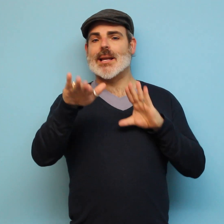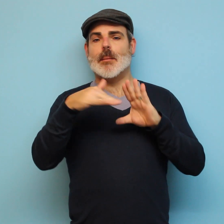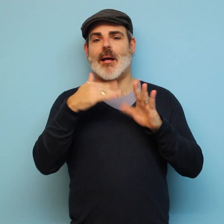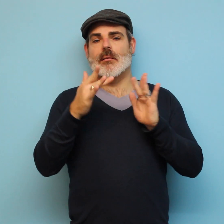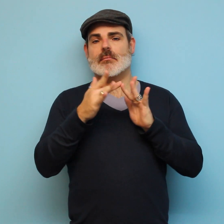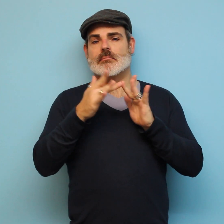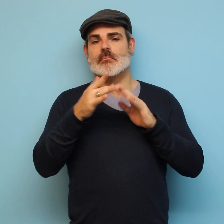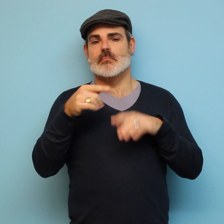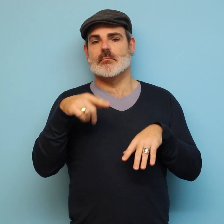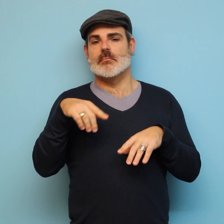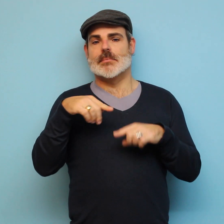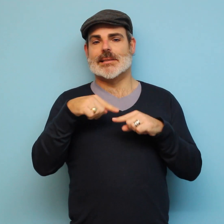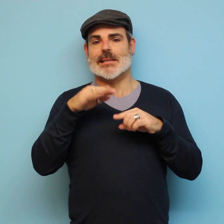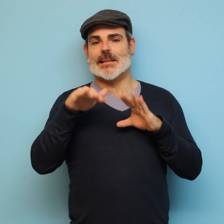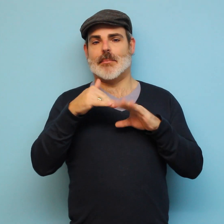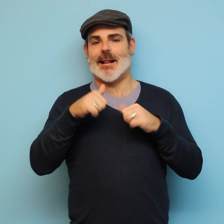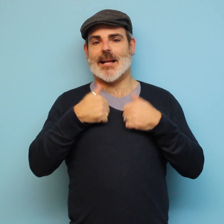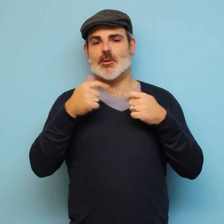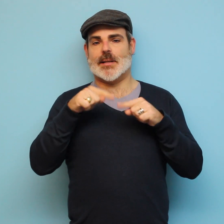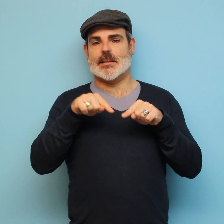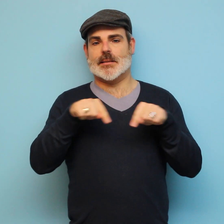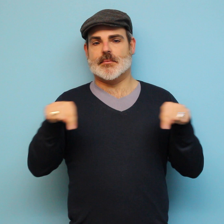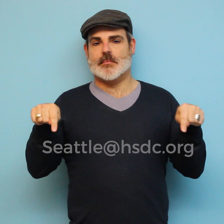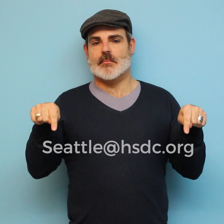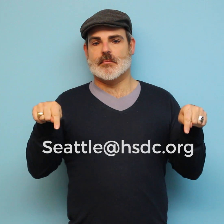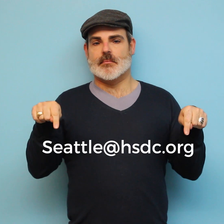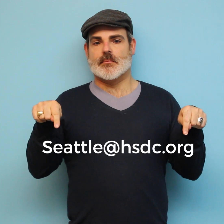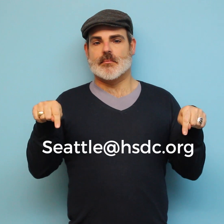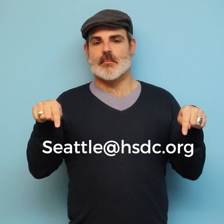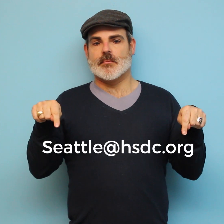You can also contact this email address.